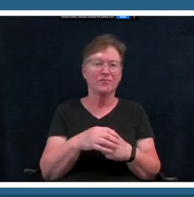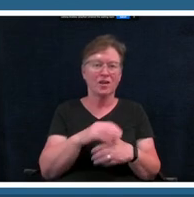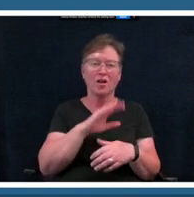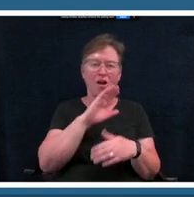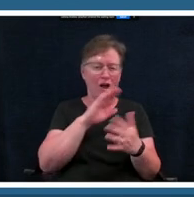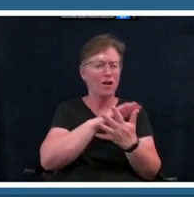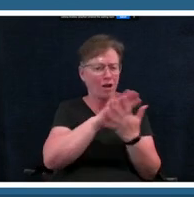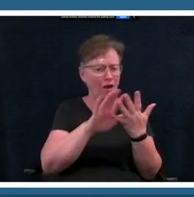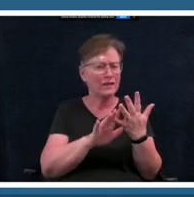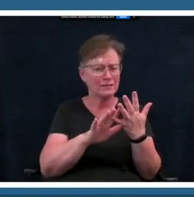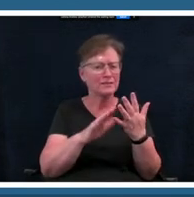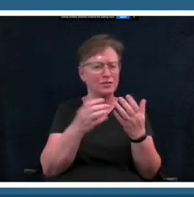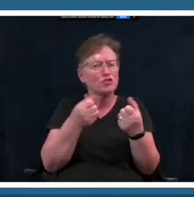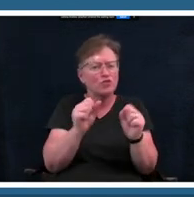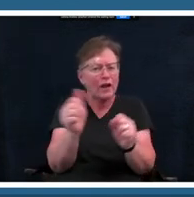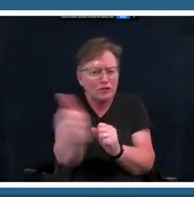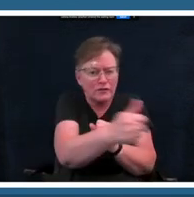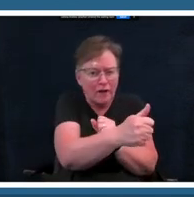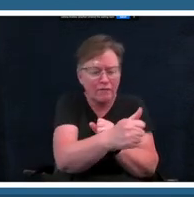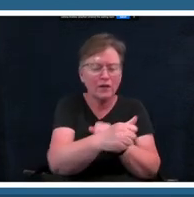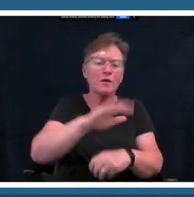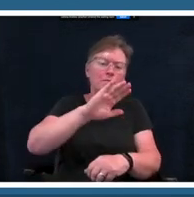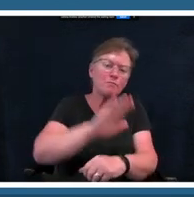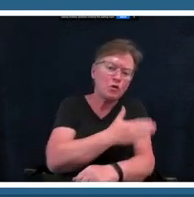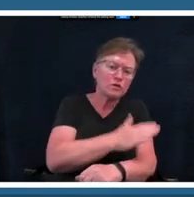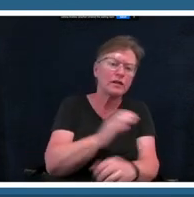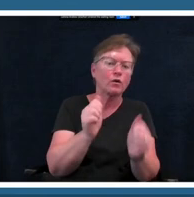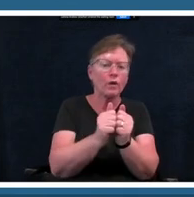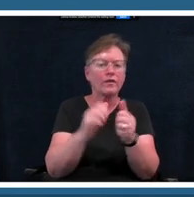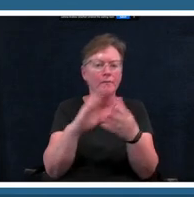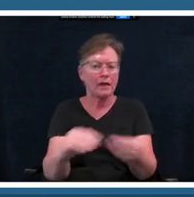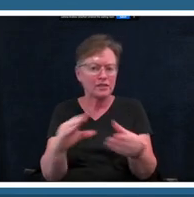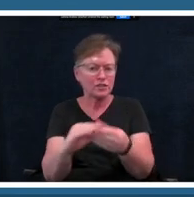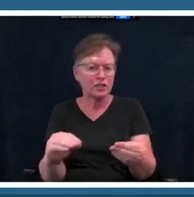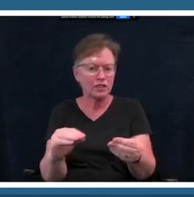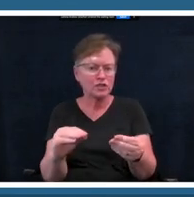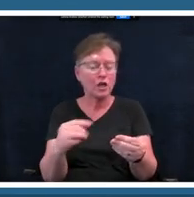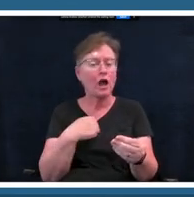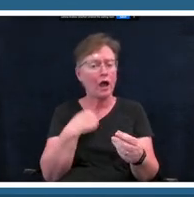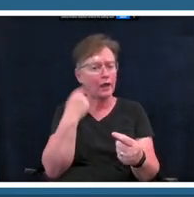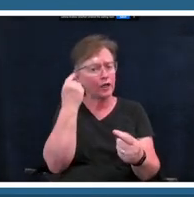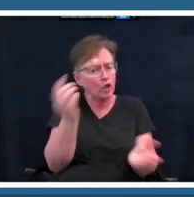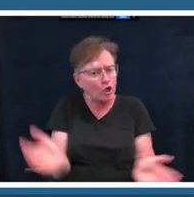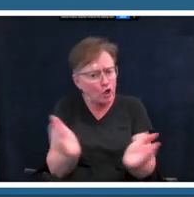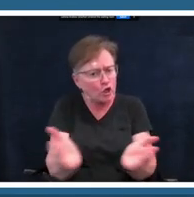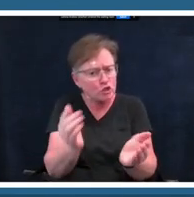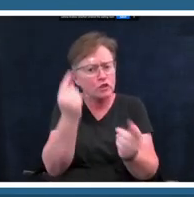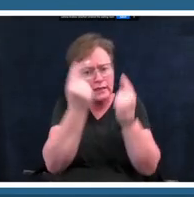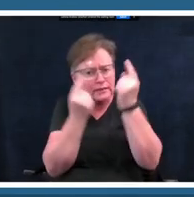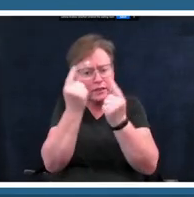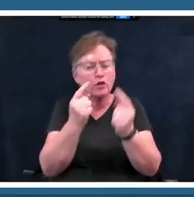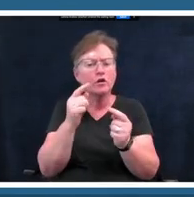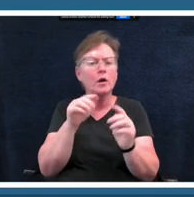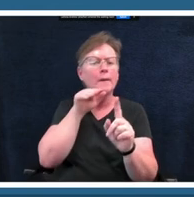with music with the message i encourage you to to consider prompt questions as